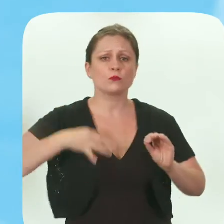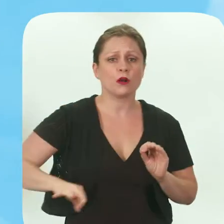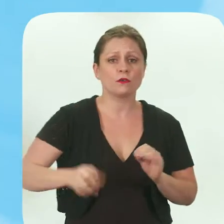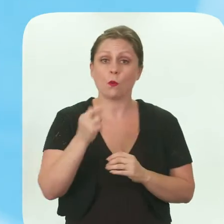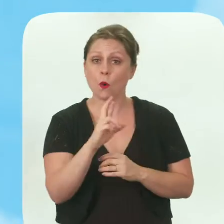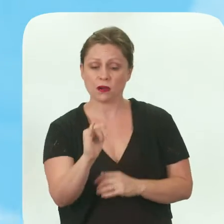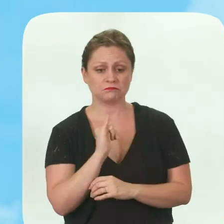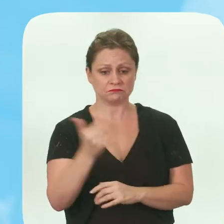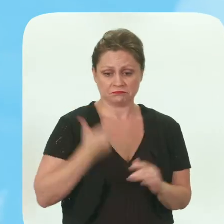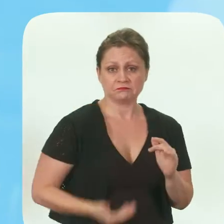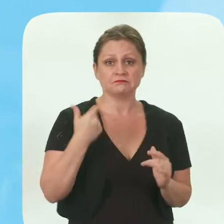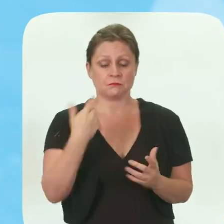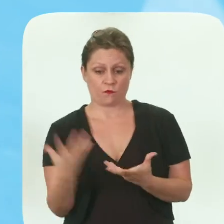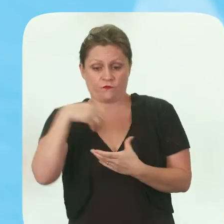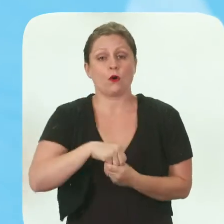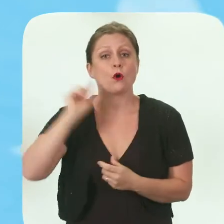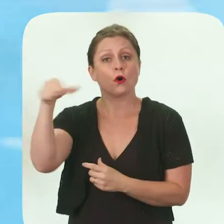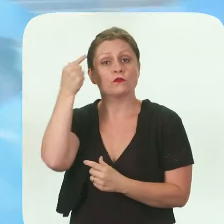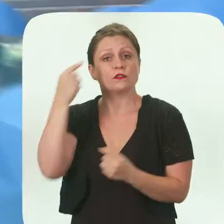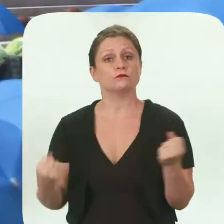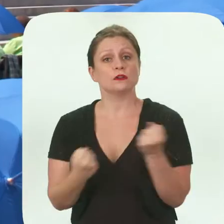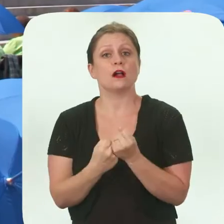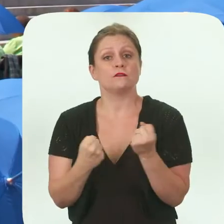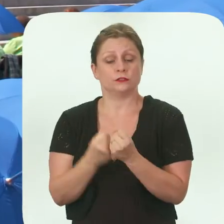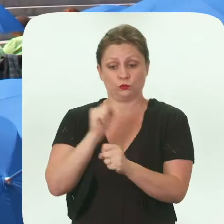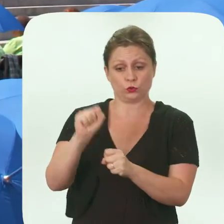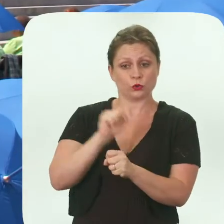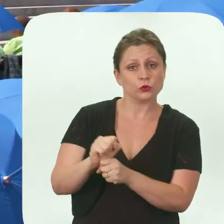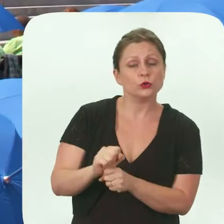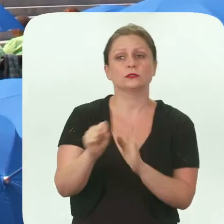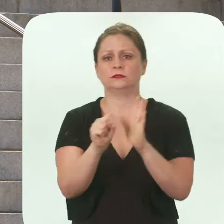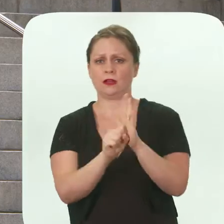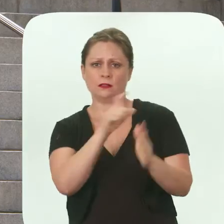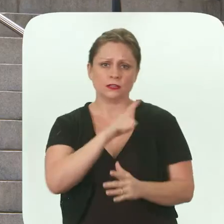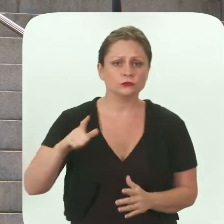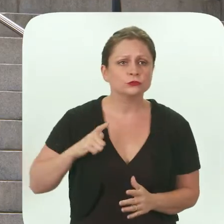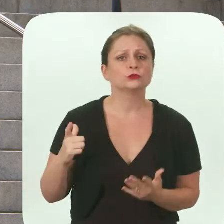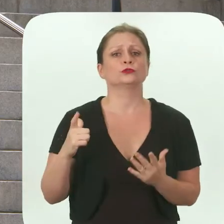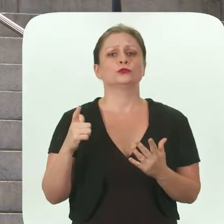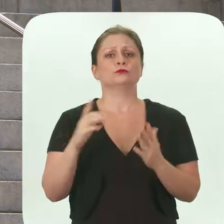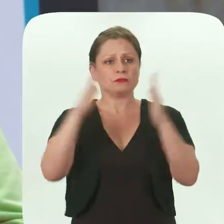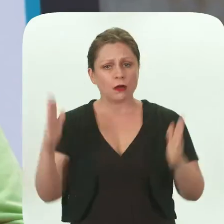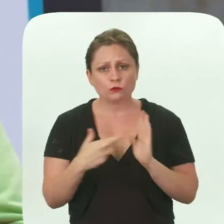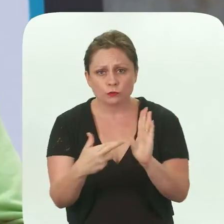Or you can do what I have done this year and actually gotten involved in government advocacy work and working with state legislature and the state house